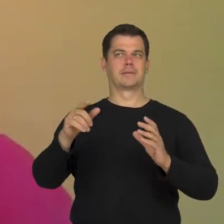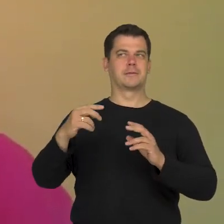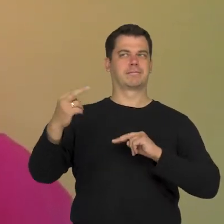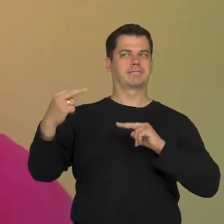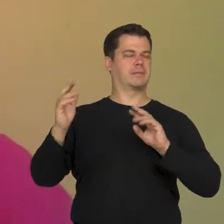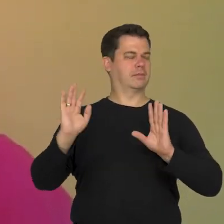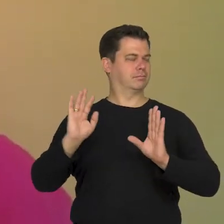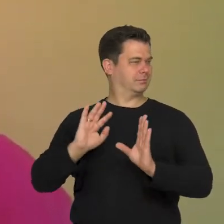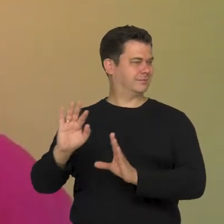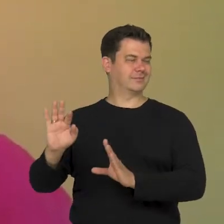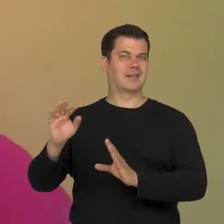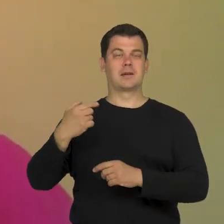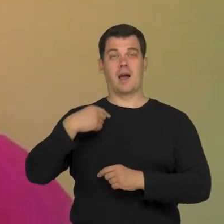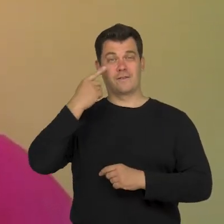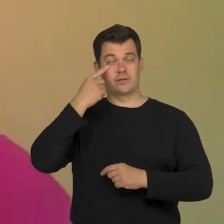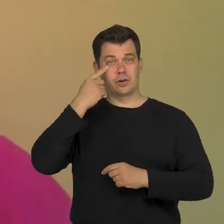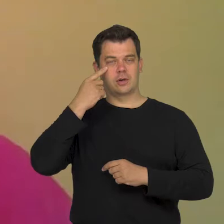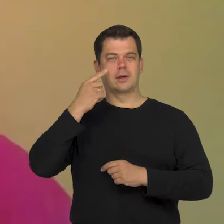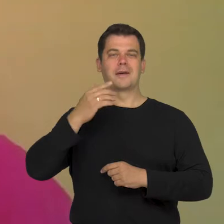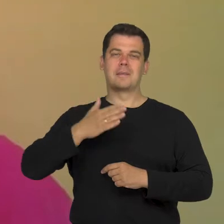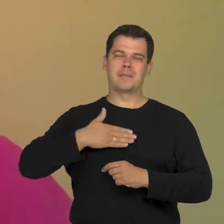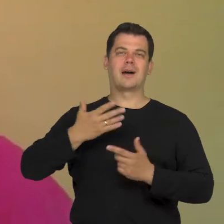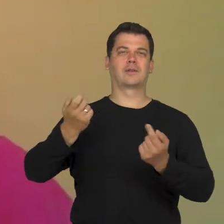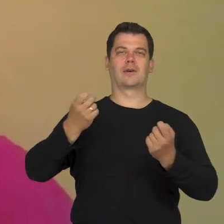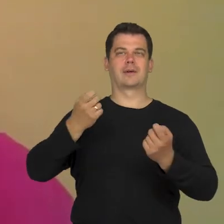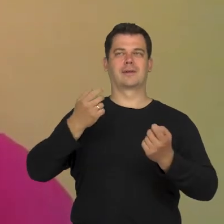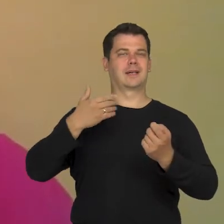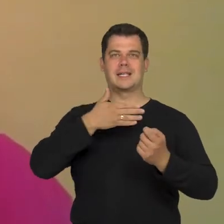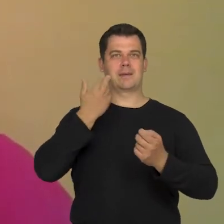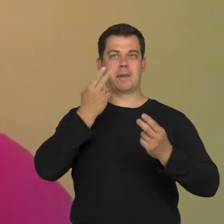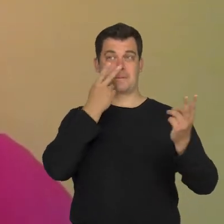that on the one hand, my look, the fact I don't look, protects me